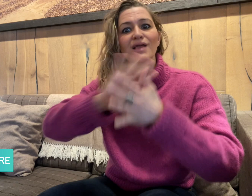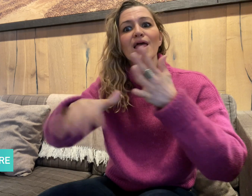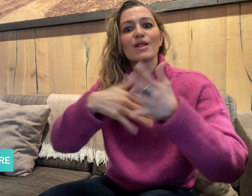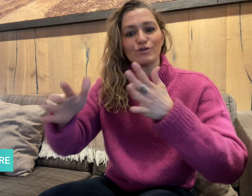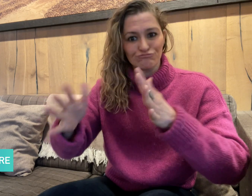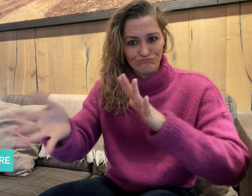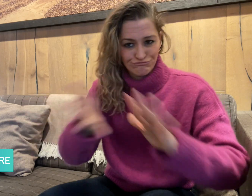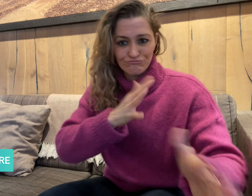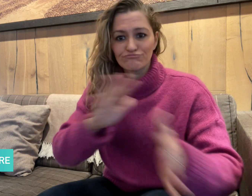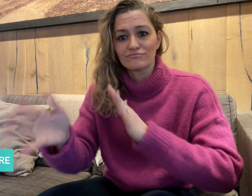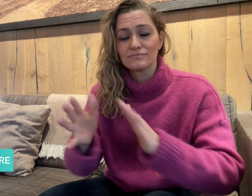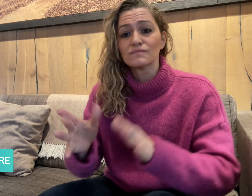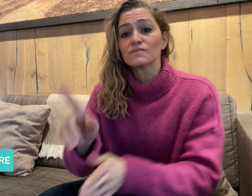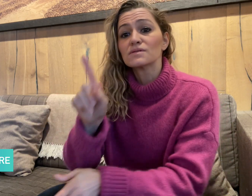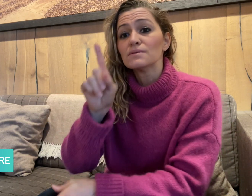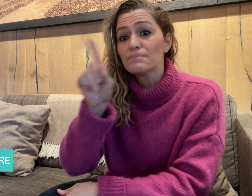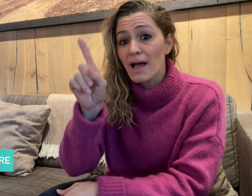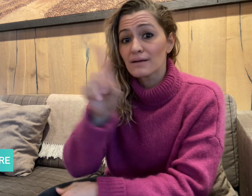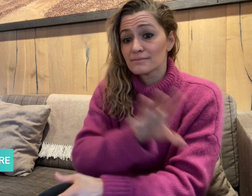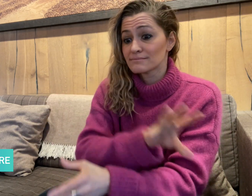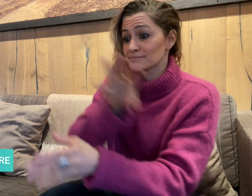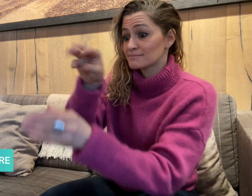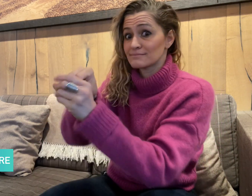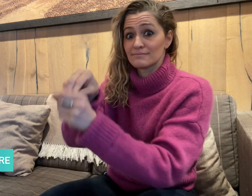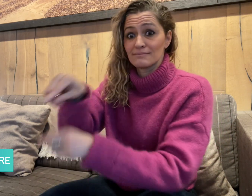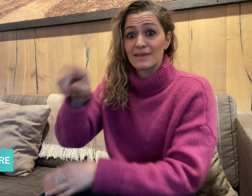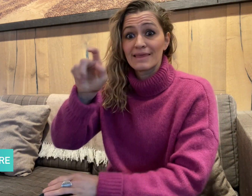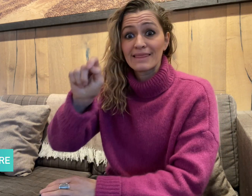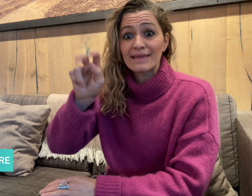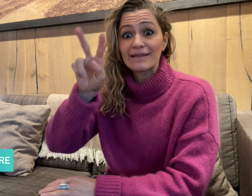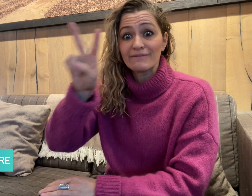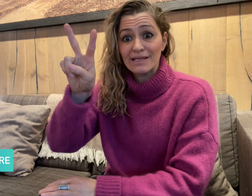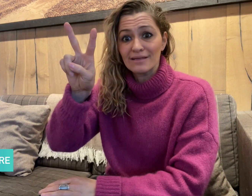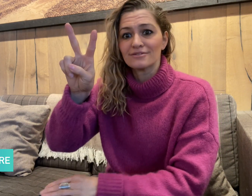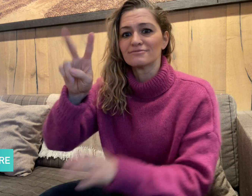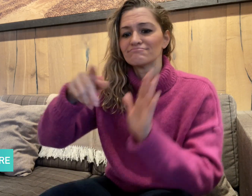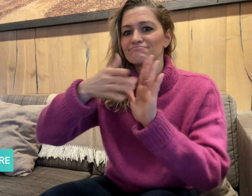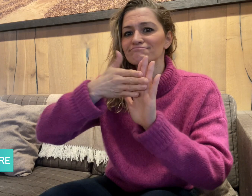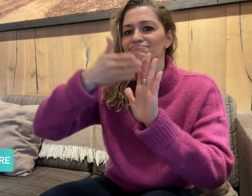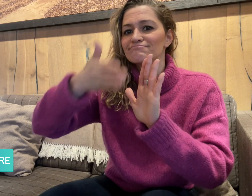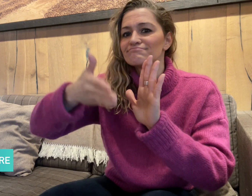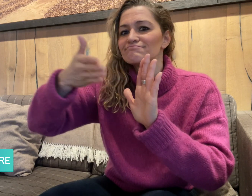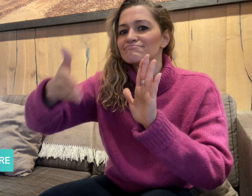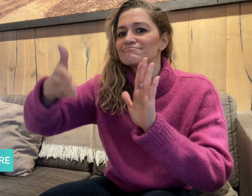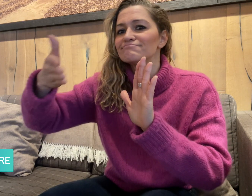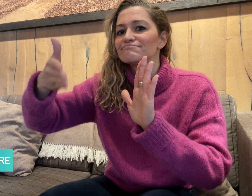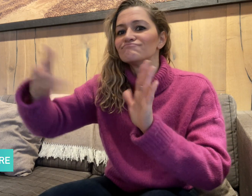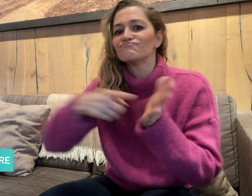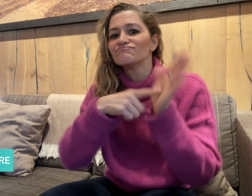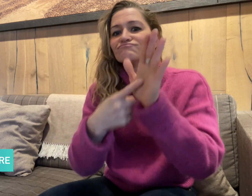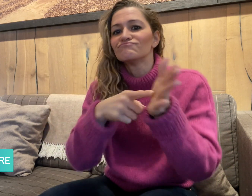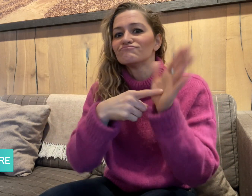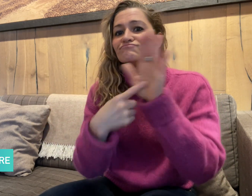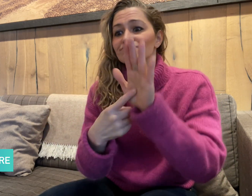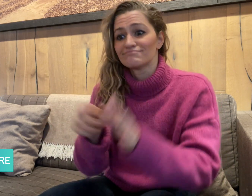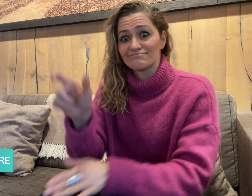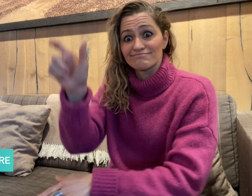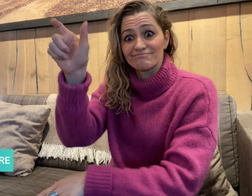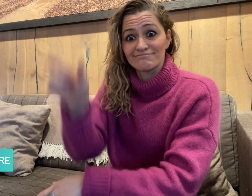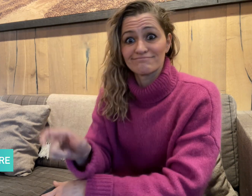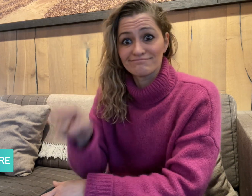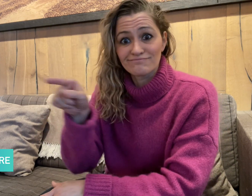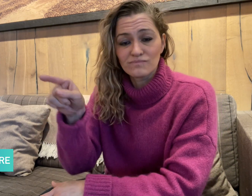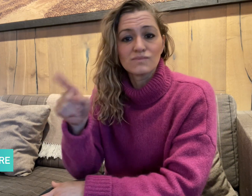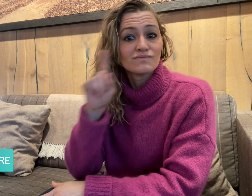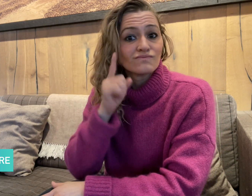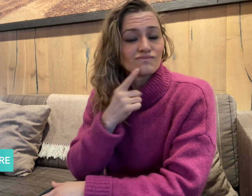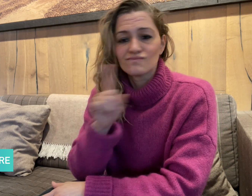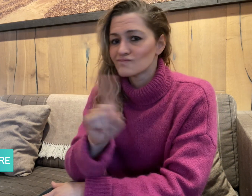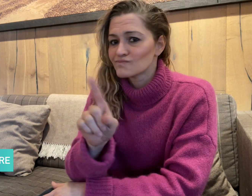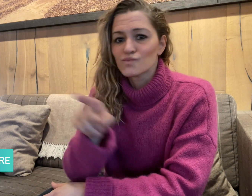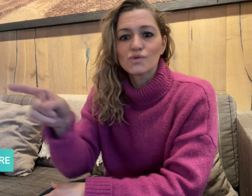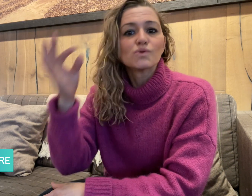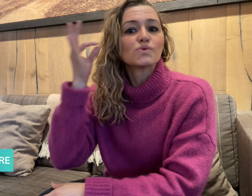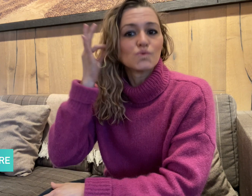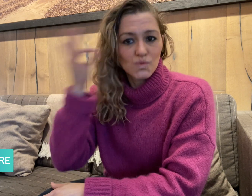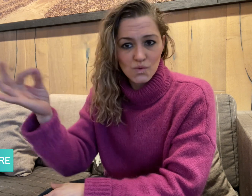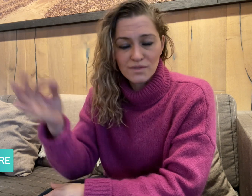in the TV series, the character is hearing. In the comics,